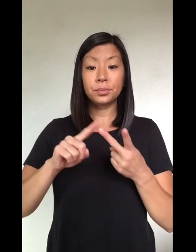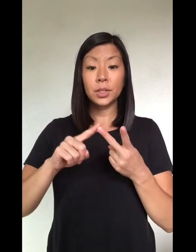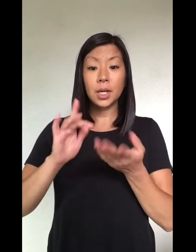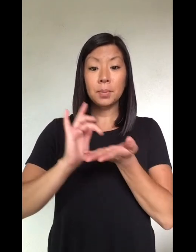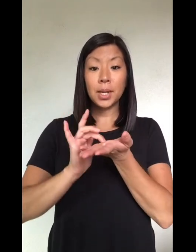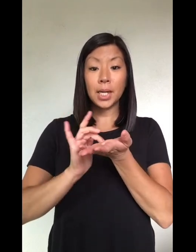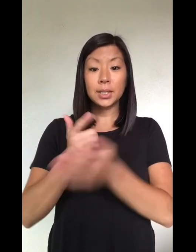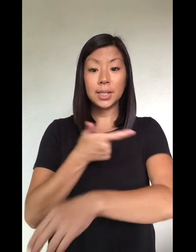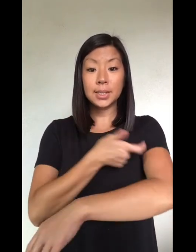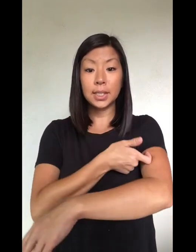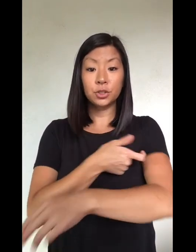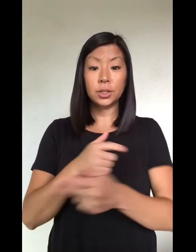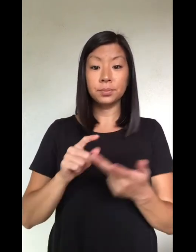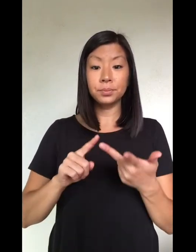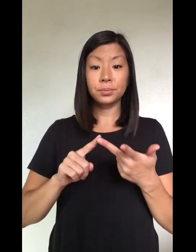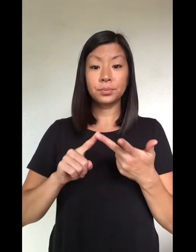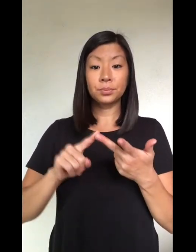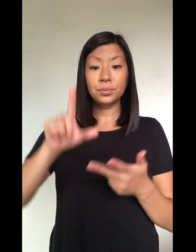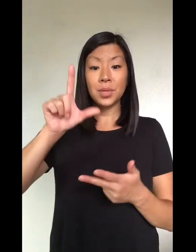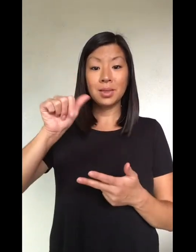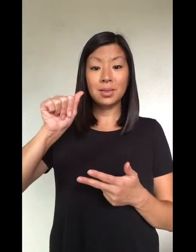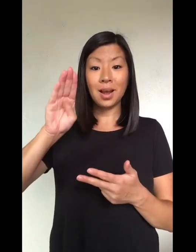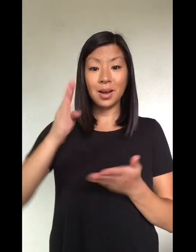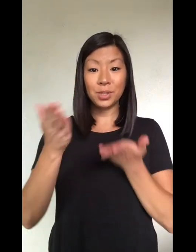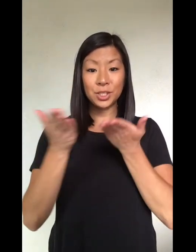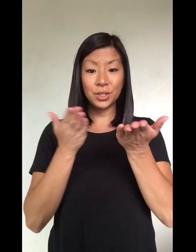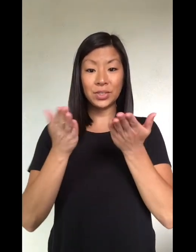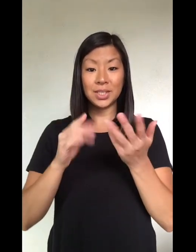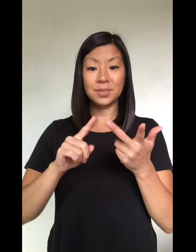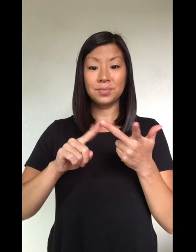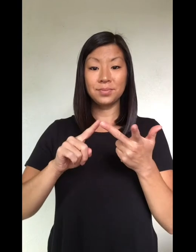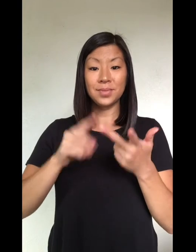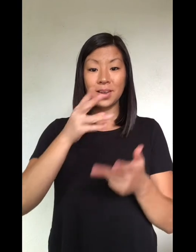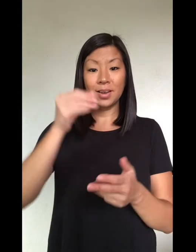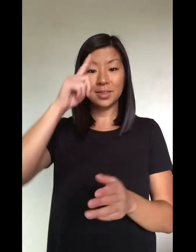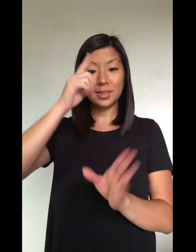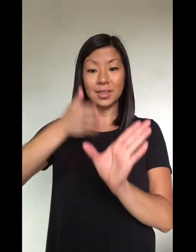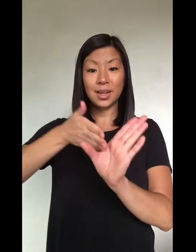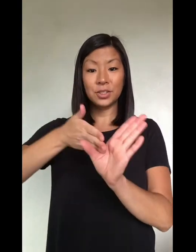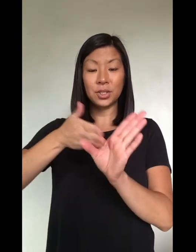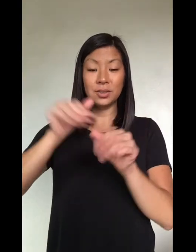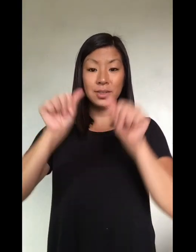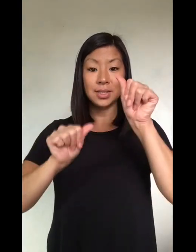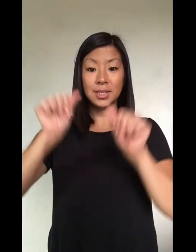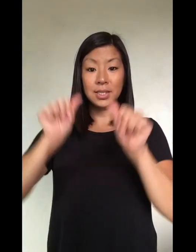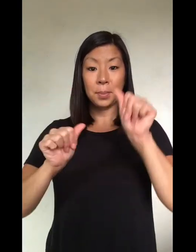medication injections and lab services, and psychological assessments.